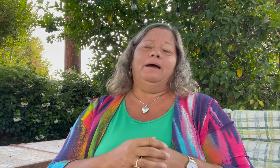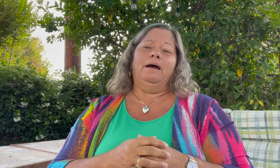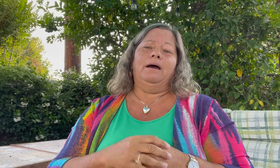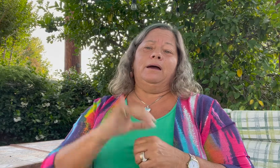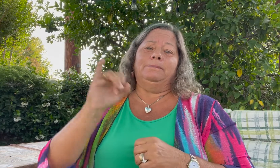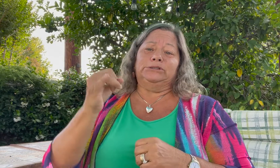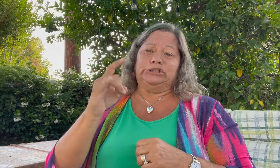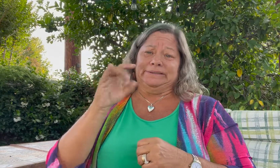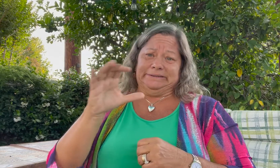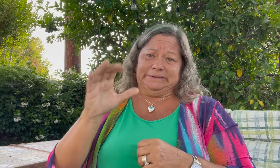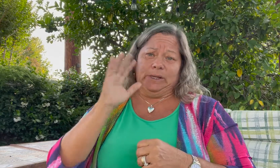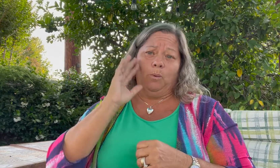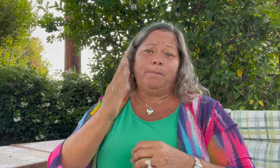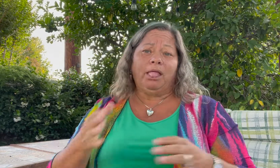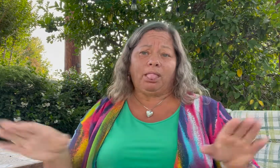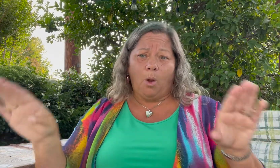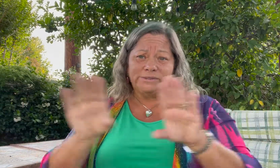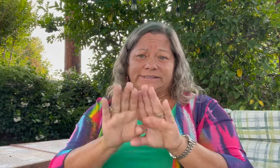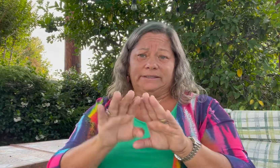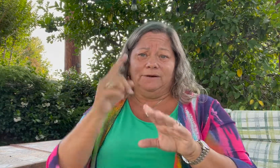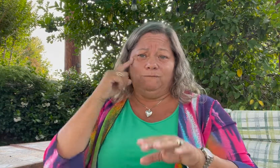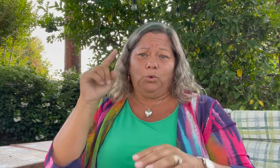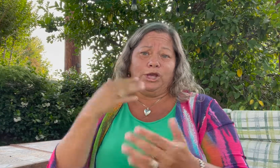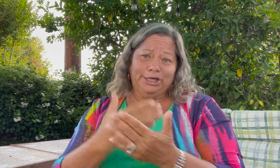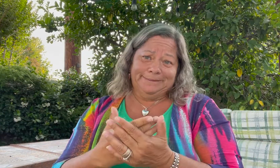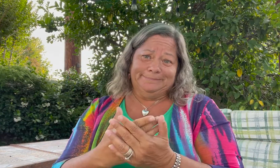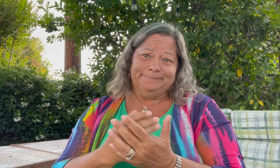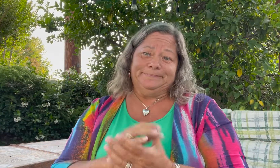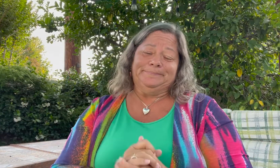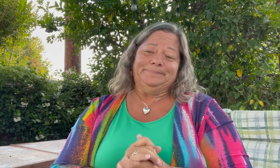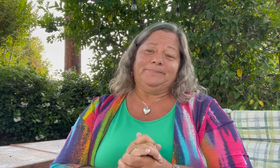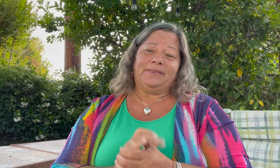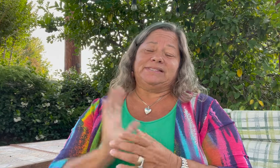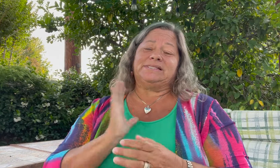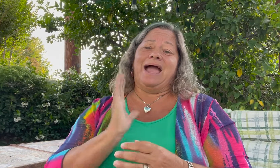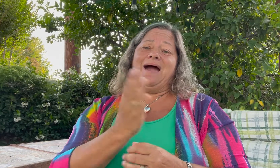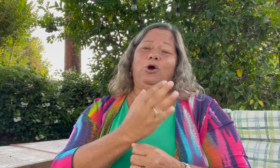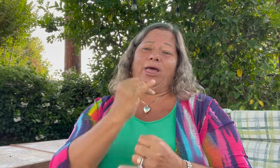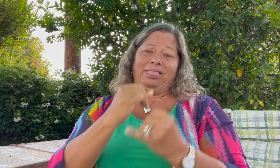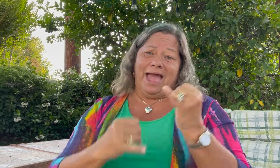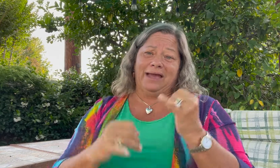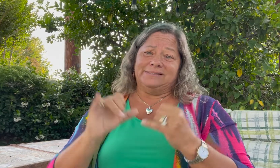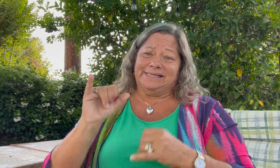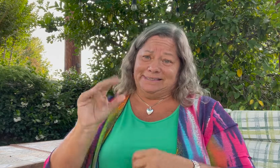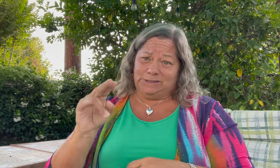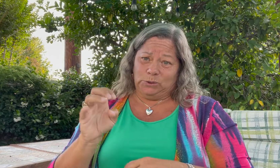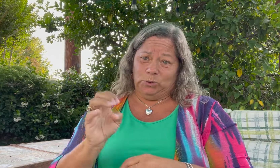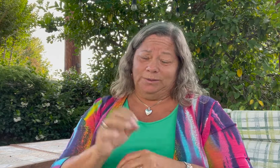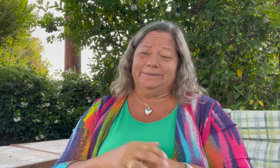JDCC will be closing for good. This is our last issue.